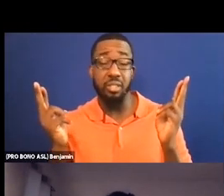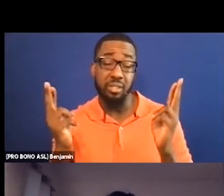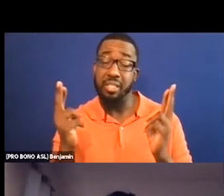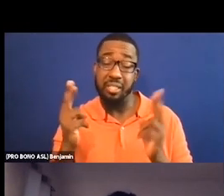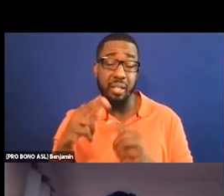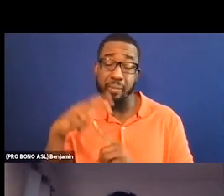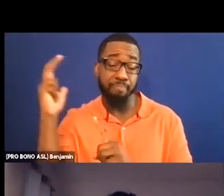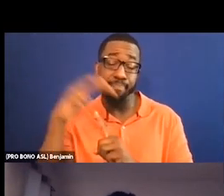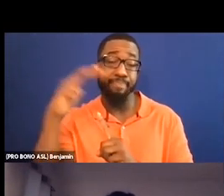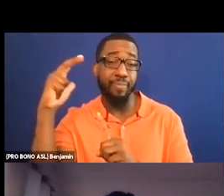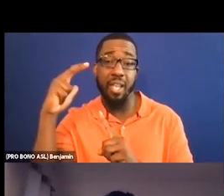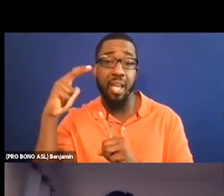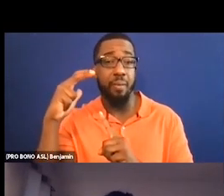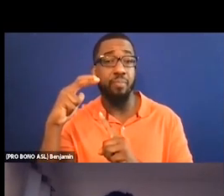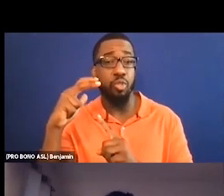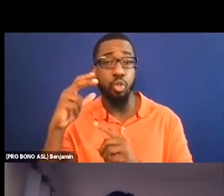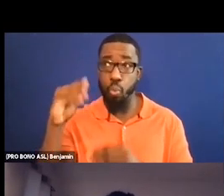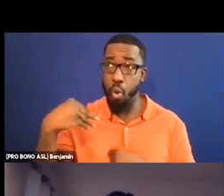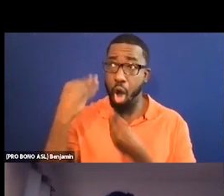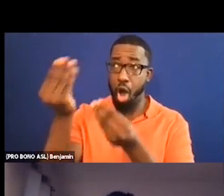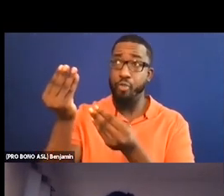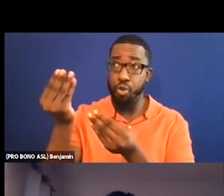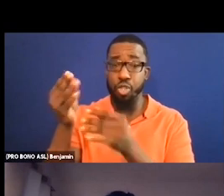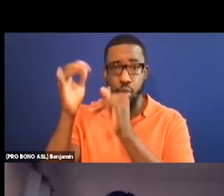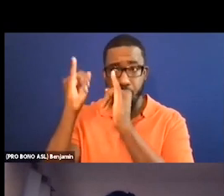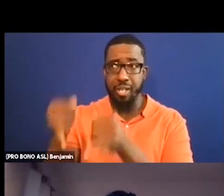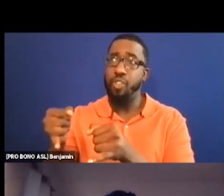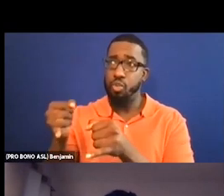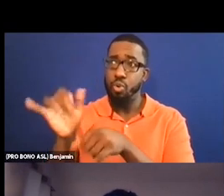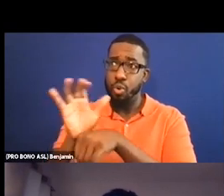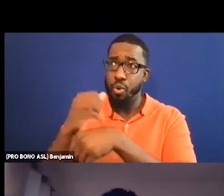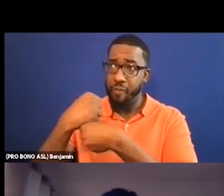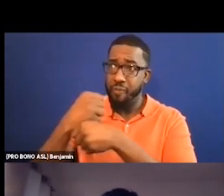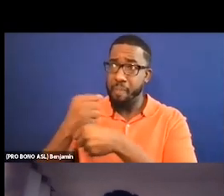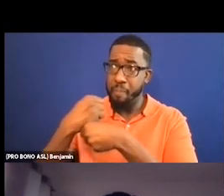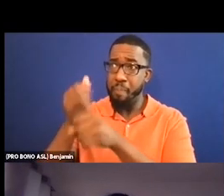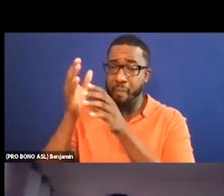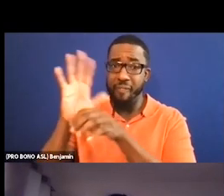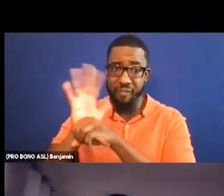makers to let them know what audio description is. And I think that's part of the first thing is that